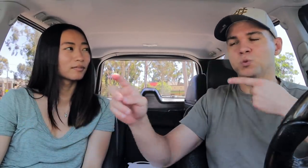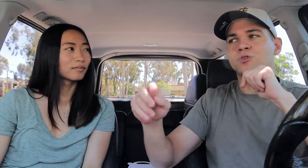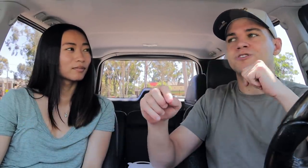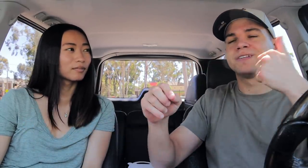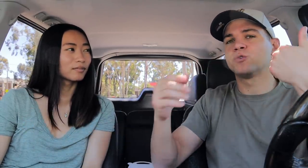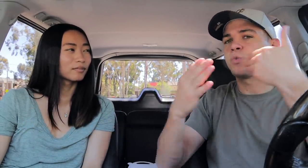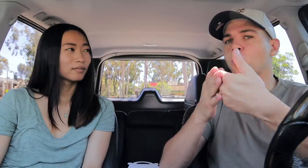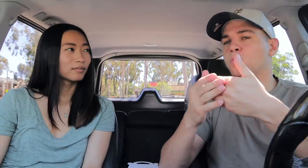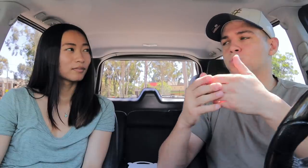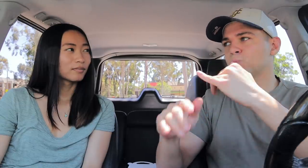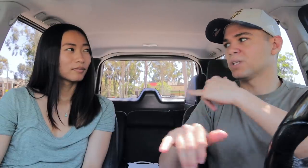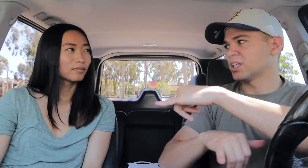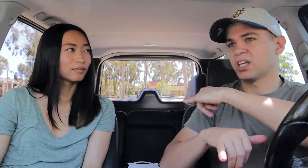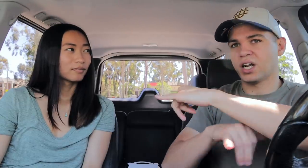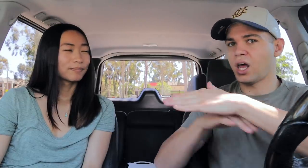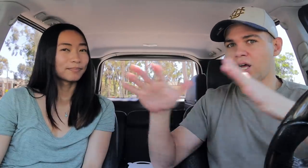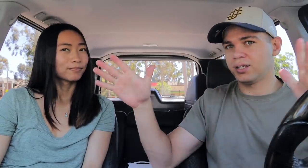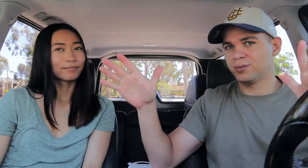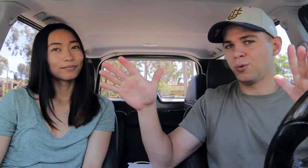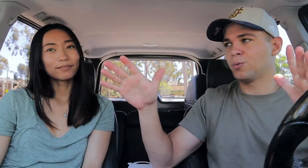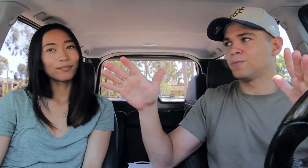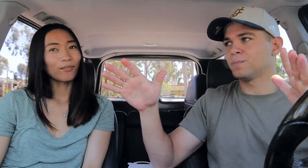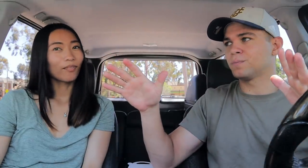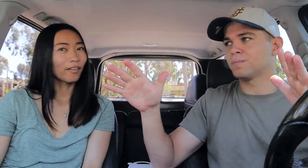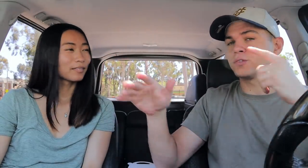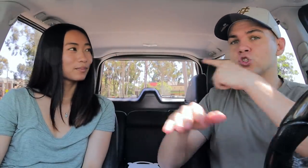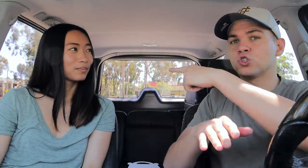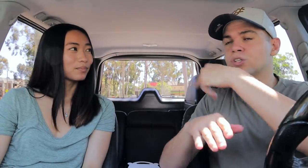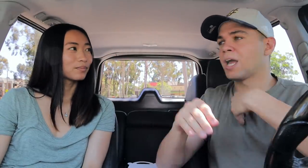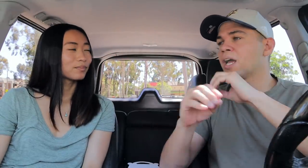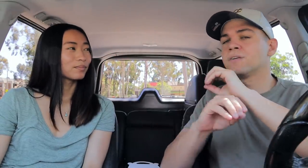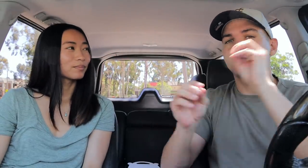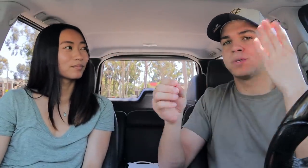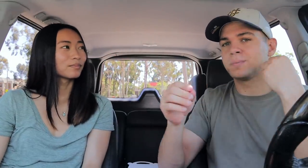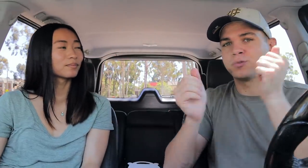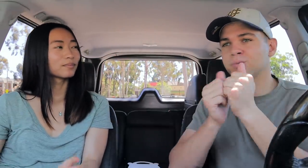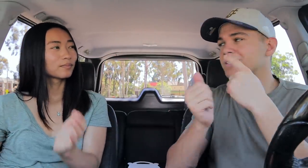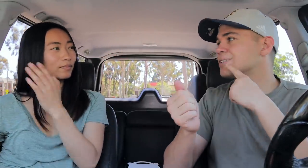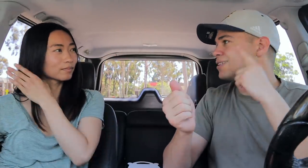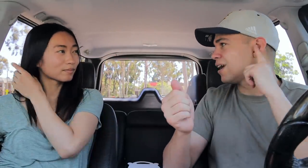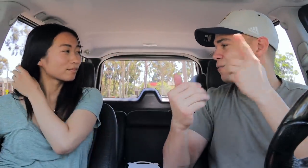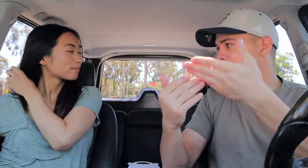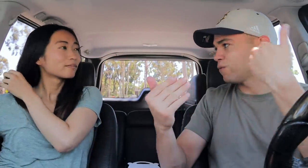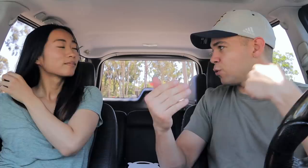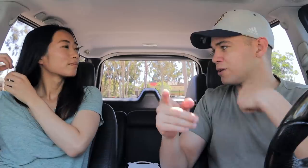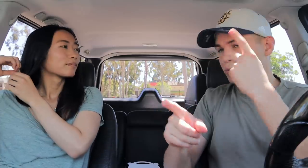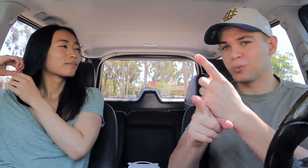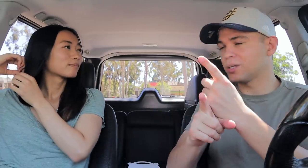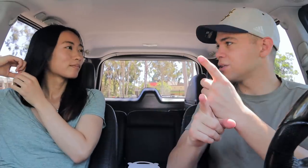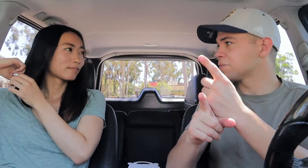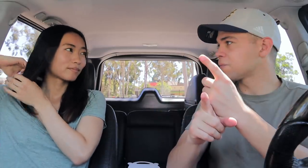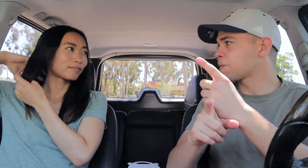We were not even close to the same at all. She had no experience with deaf before, am I right?